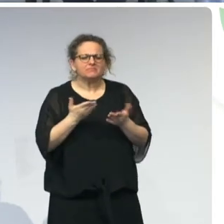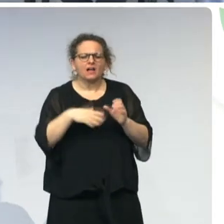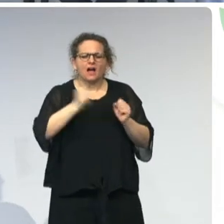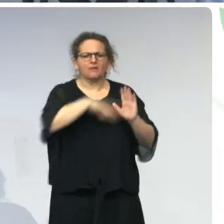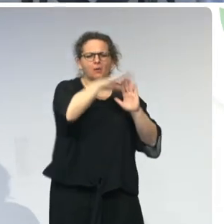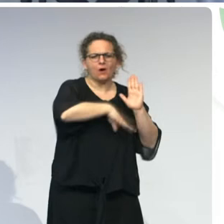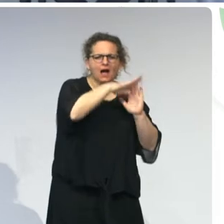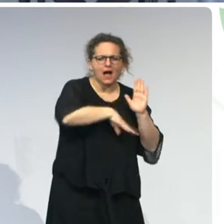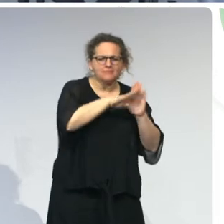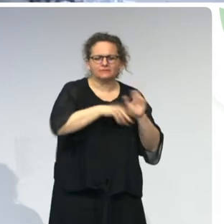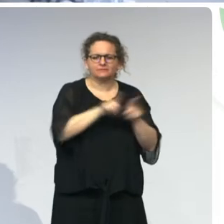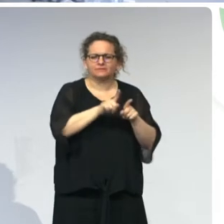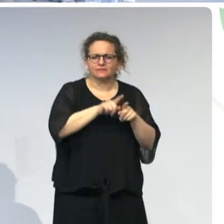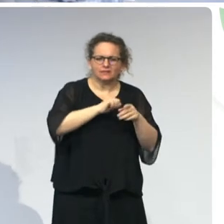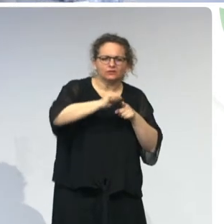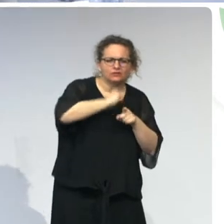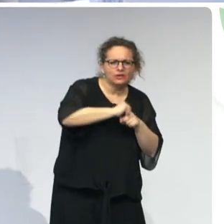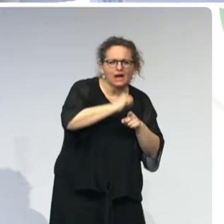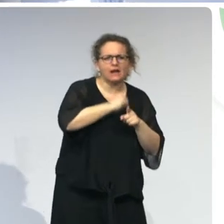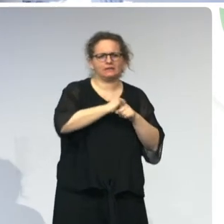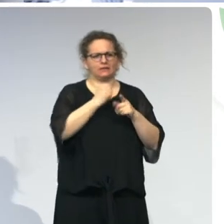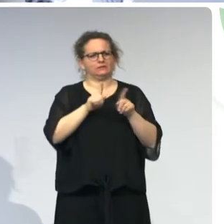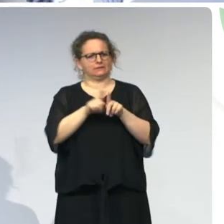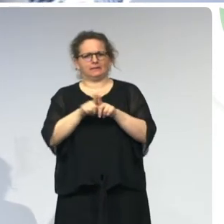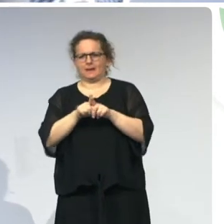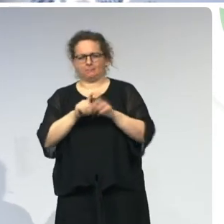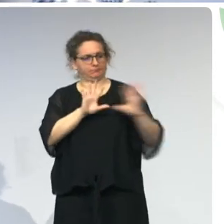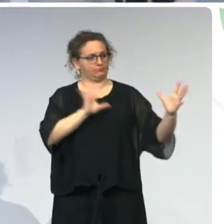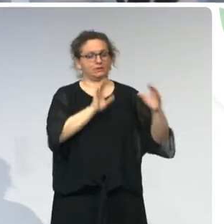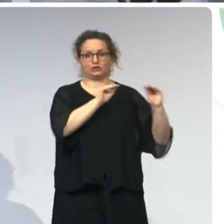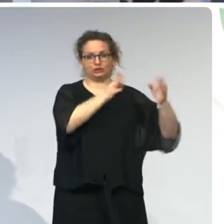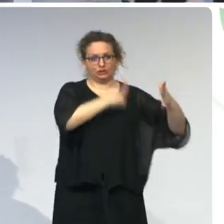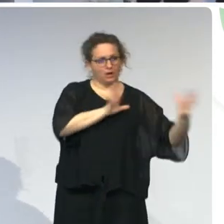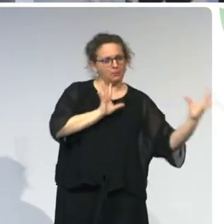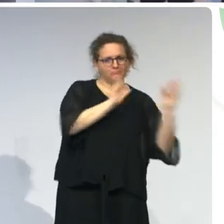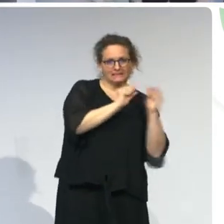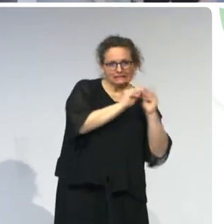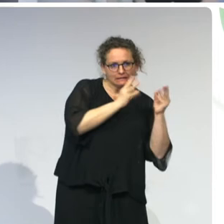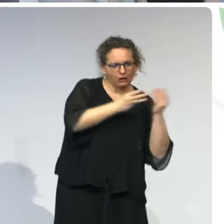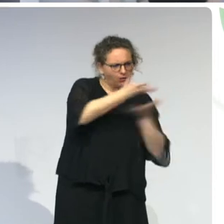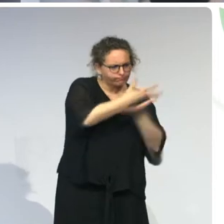and personal meetings for teachers and school service providers that provides instruction as to how to work